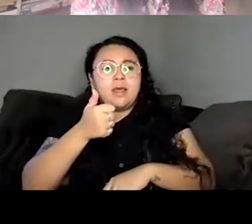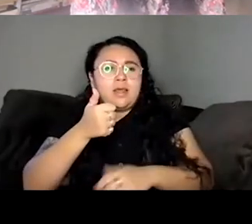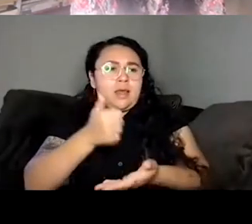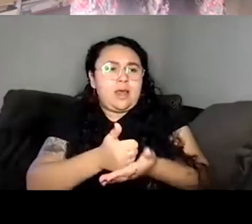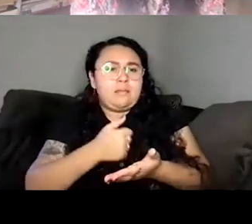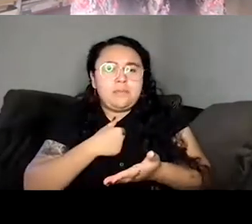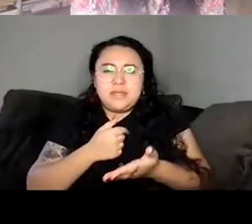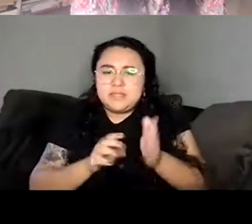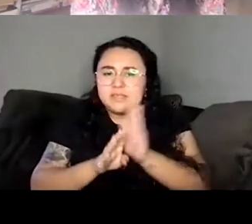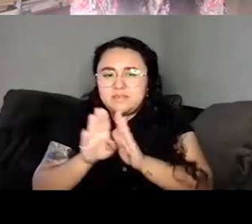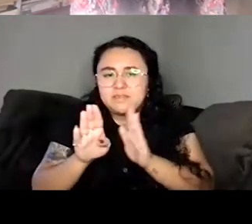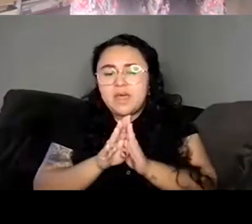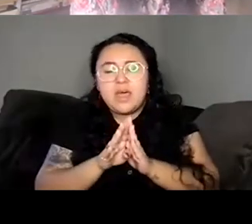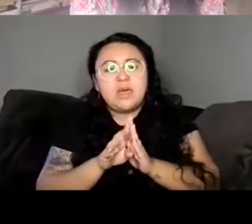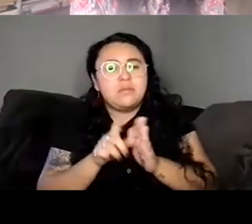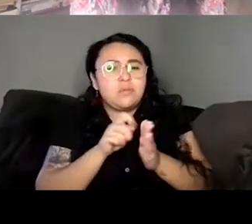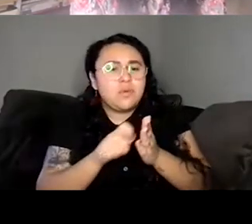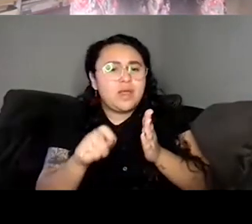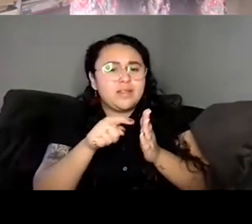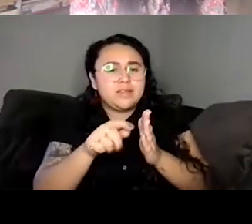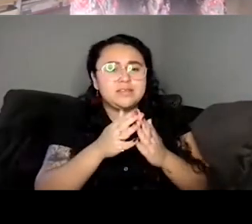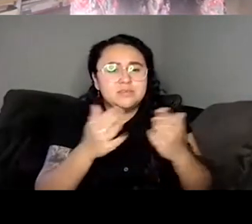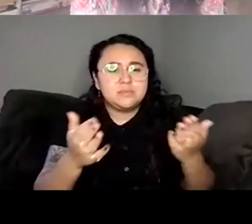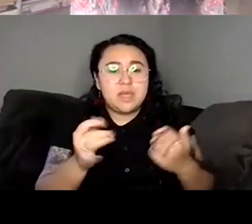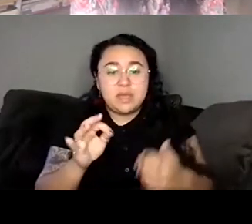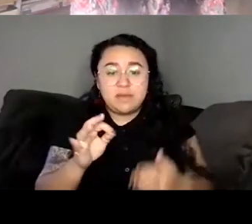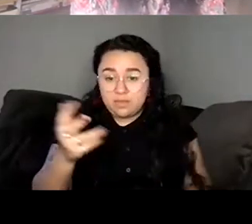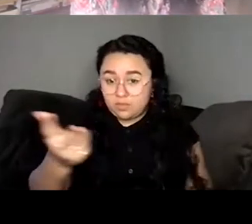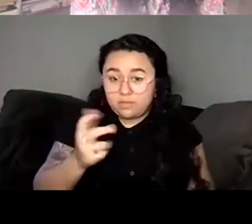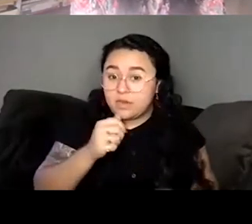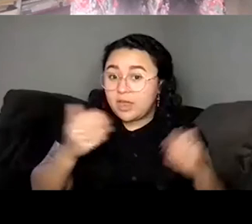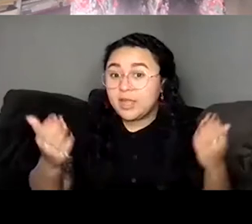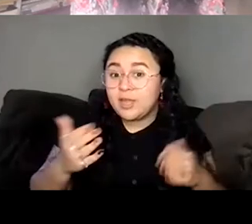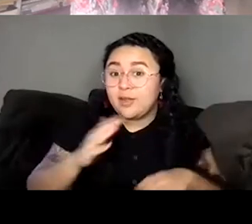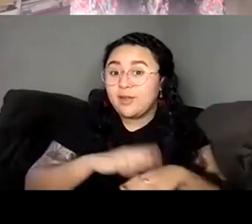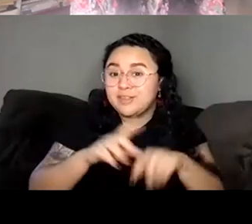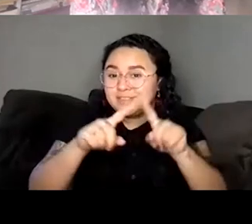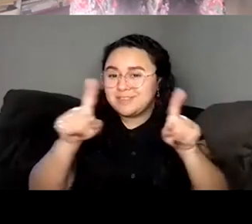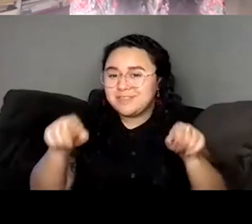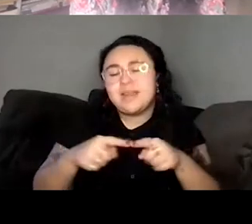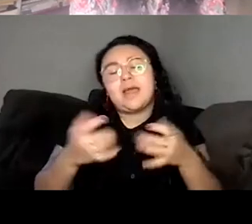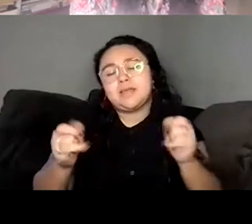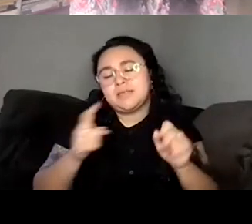so even if they were not here, I would be naming each of them. And then I think you